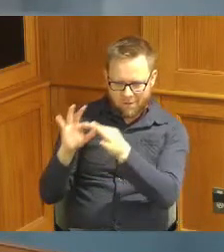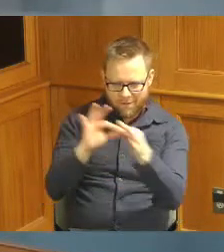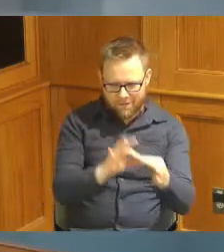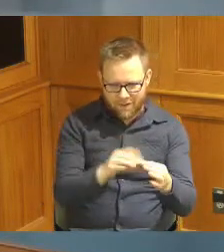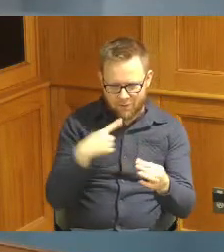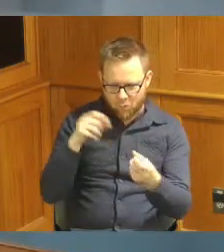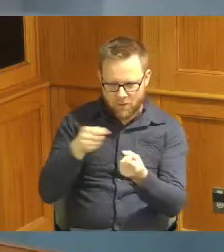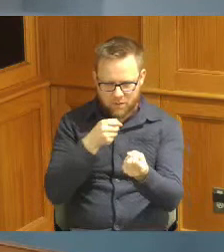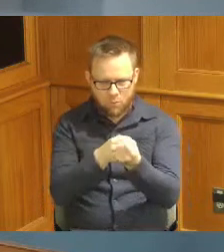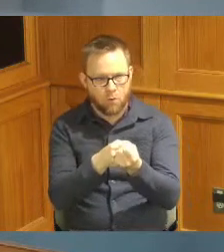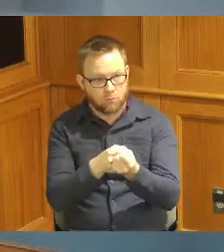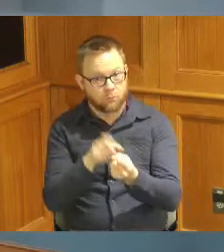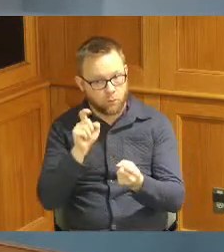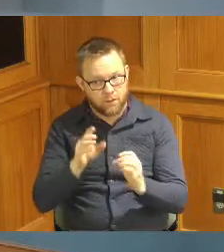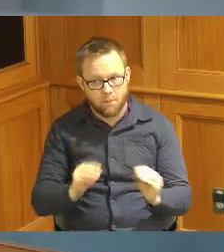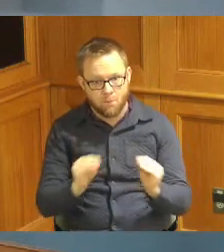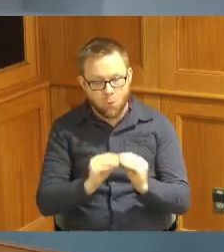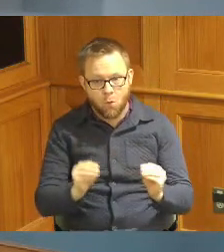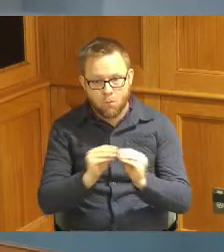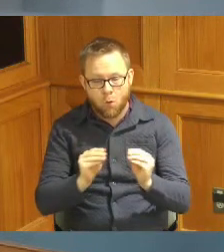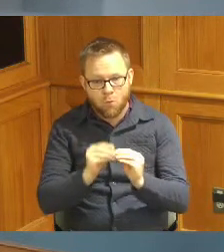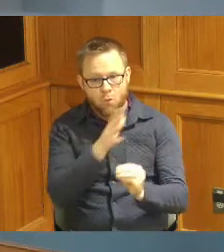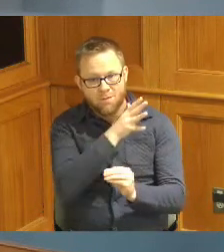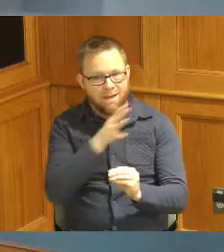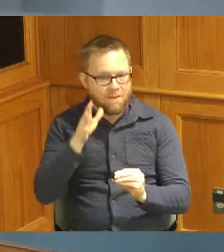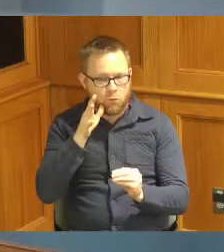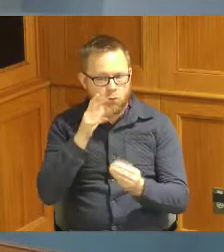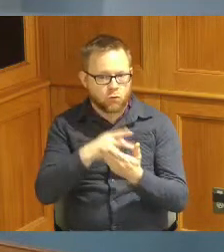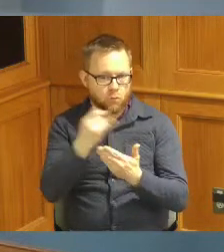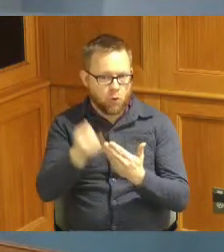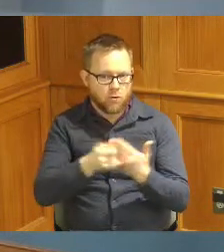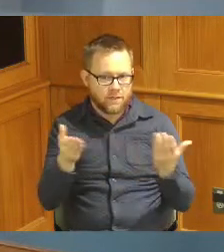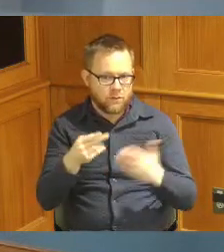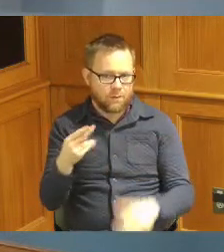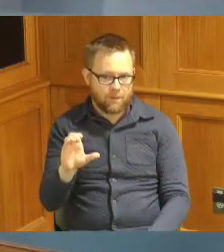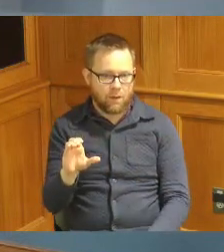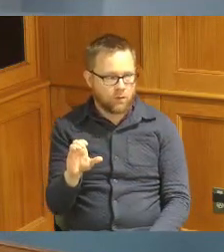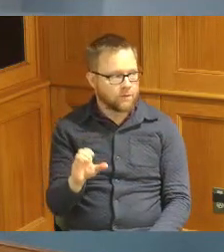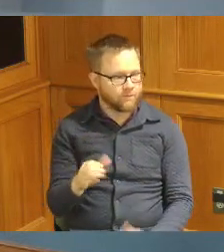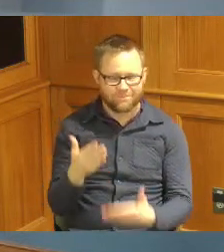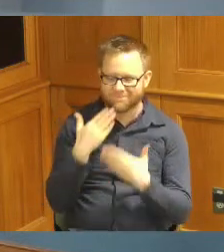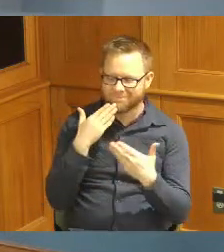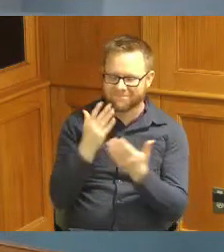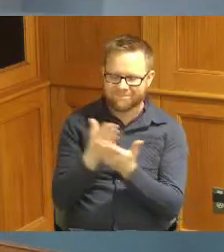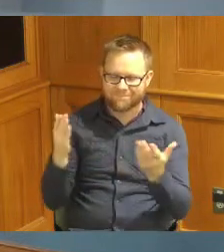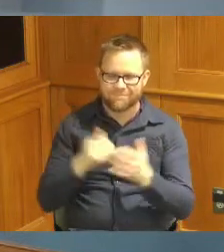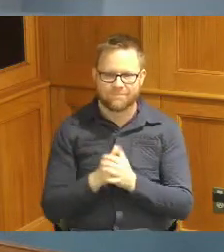be supportive we need more of the Agricultural dollars in Hamilton County yeah thank you